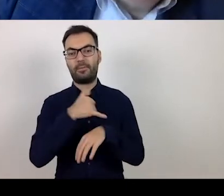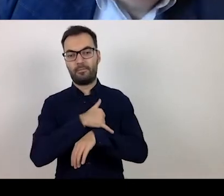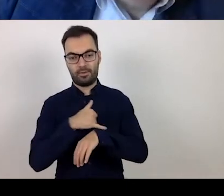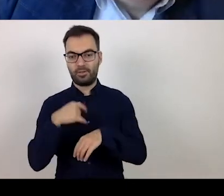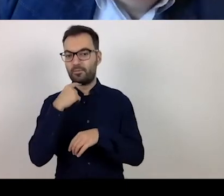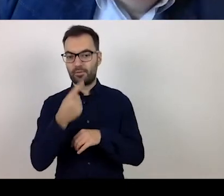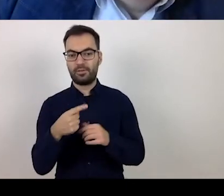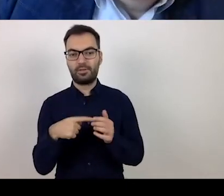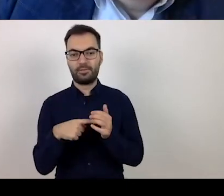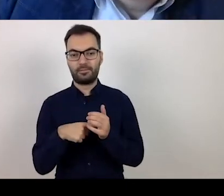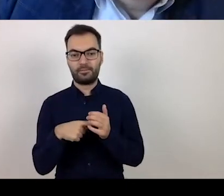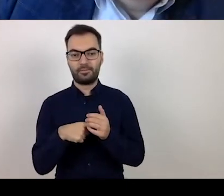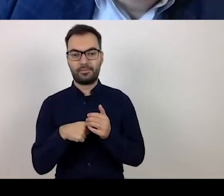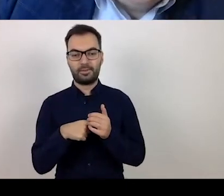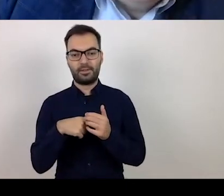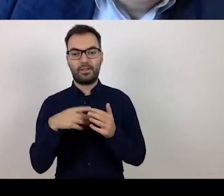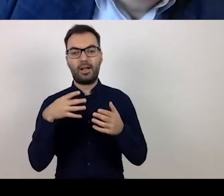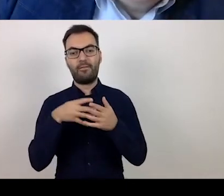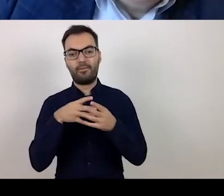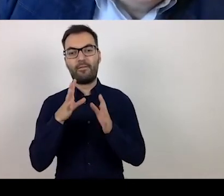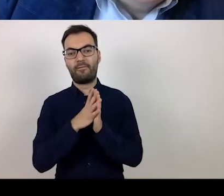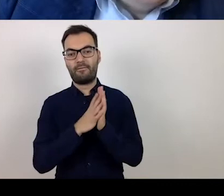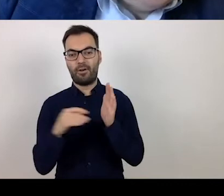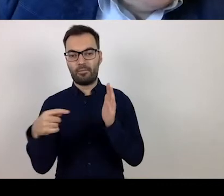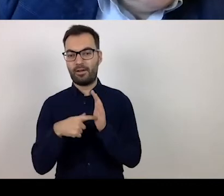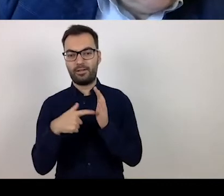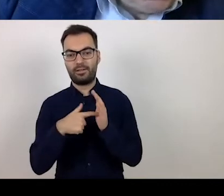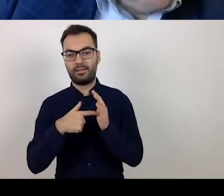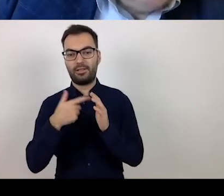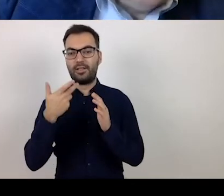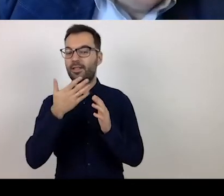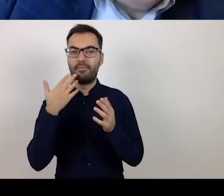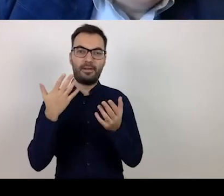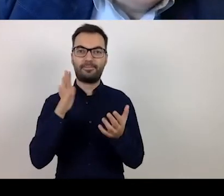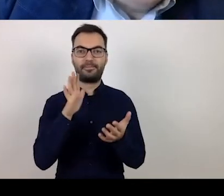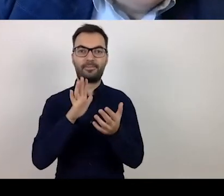that this formal verification is not the project evaluation.